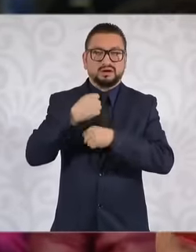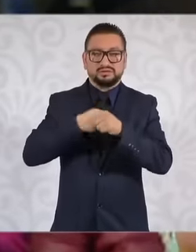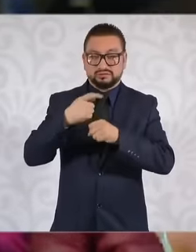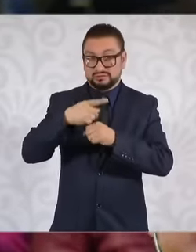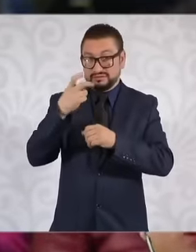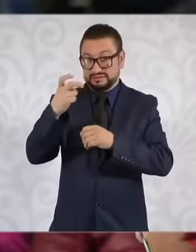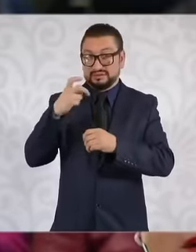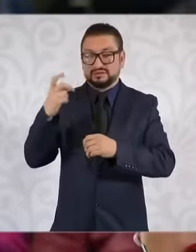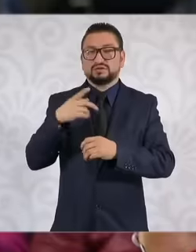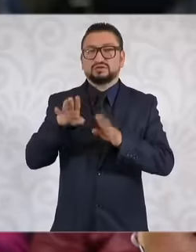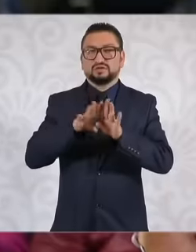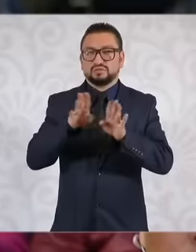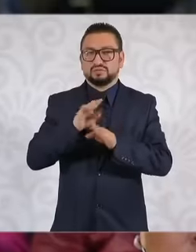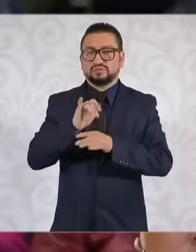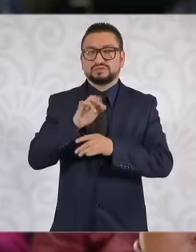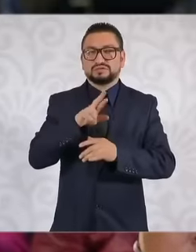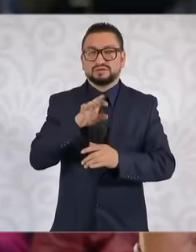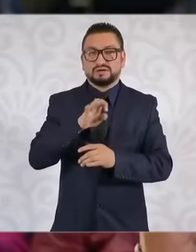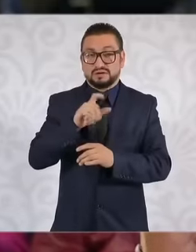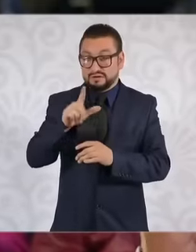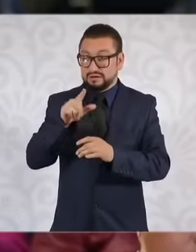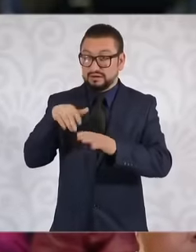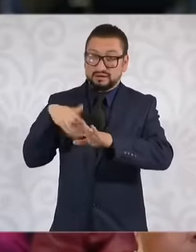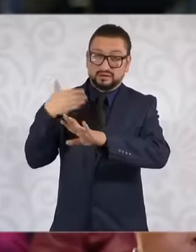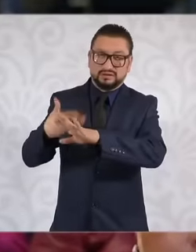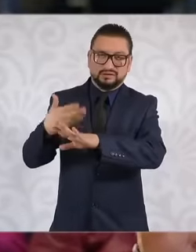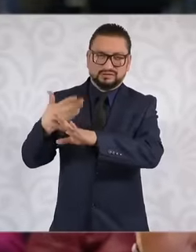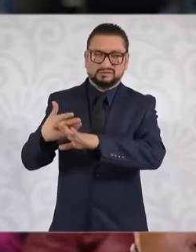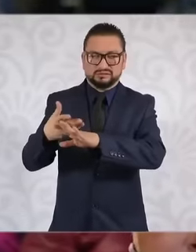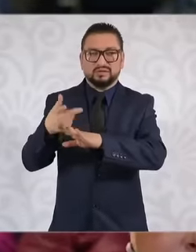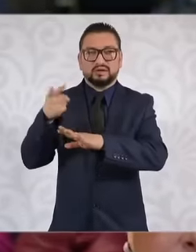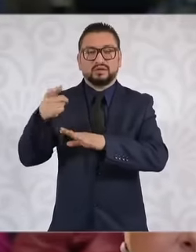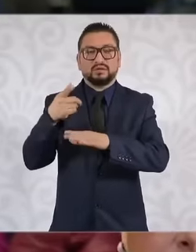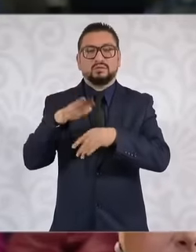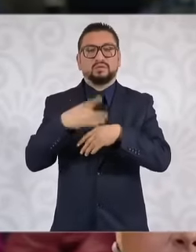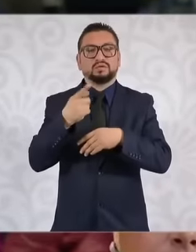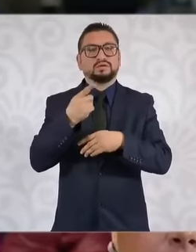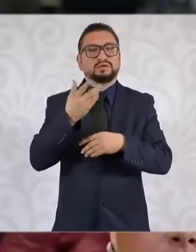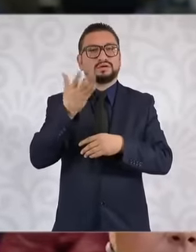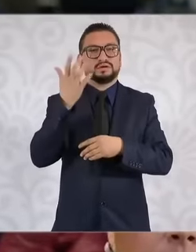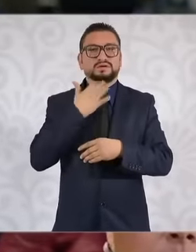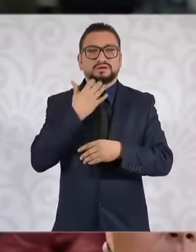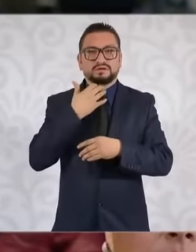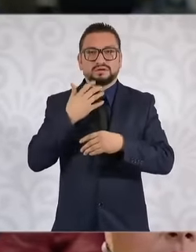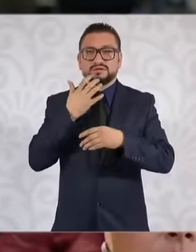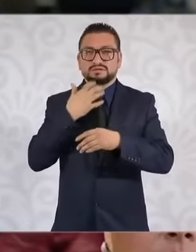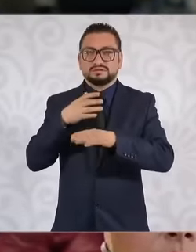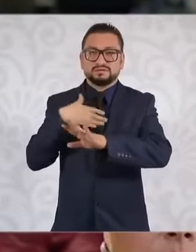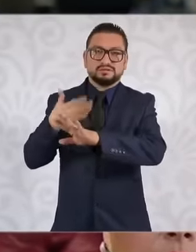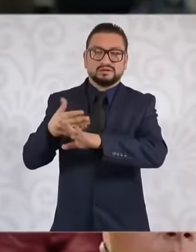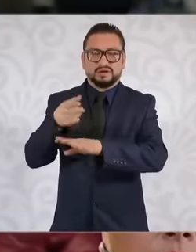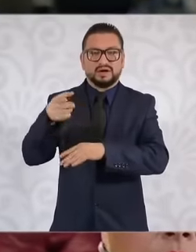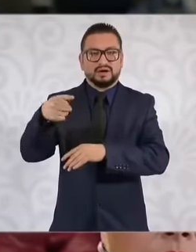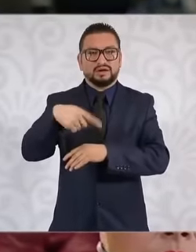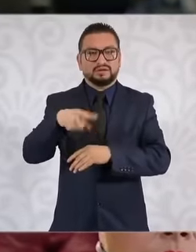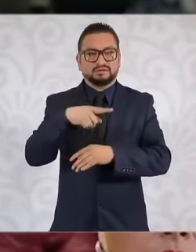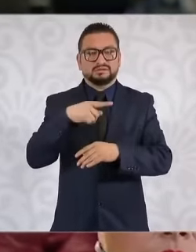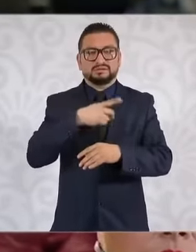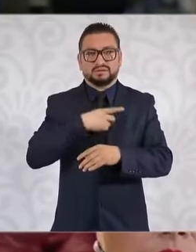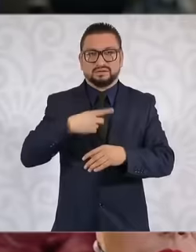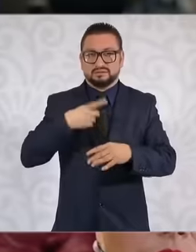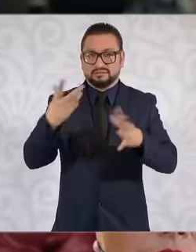Israel's aggressions. In a letter published in the day that was titled the world that today is called Gaza,